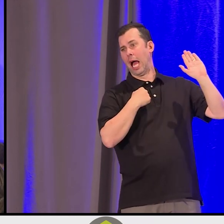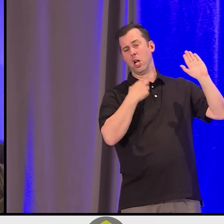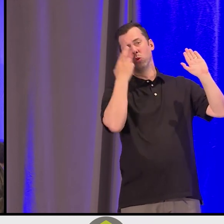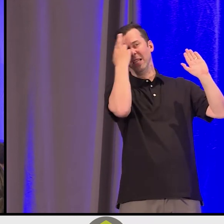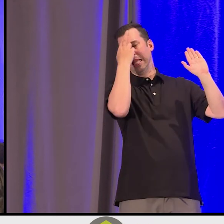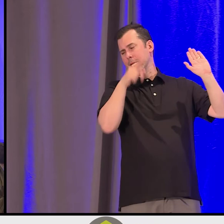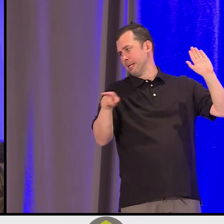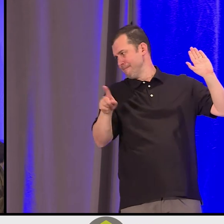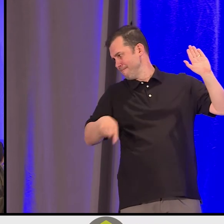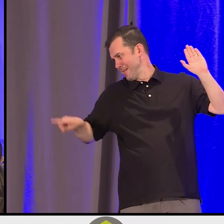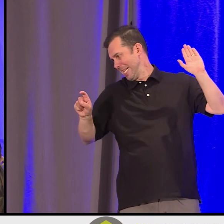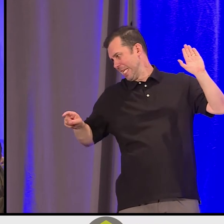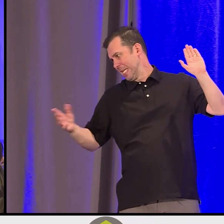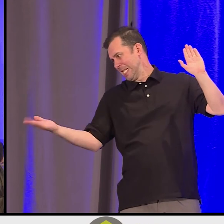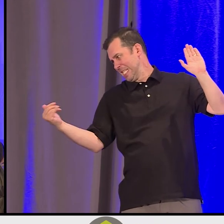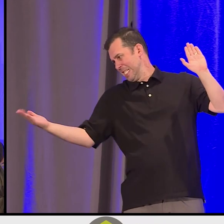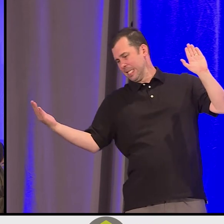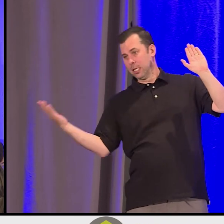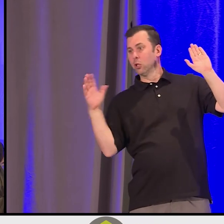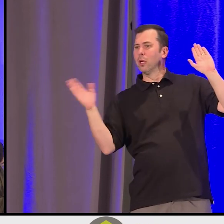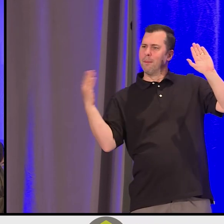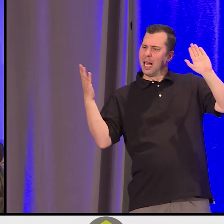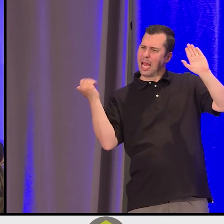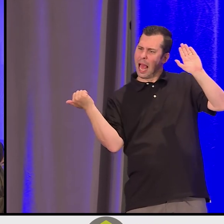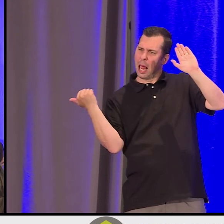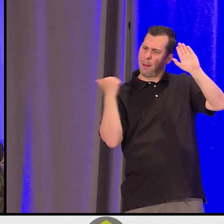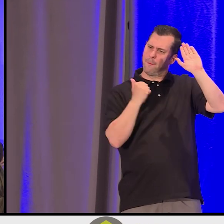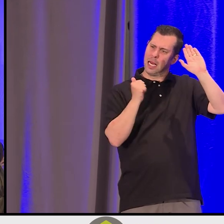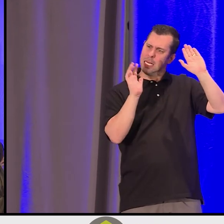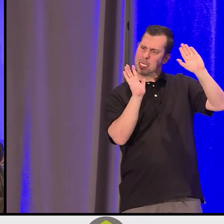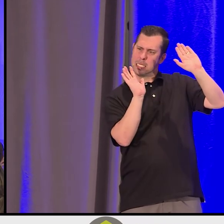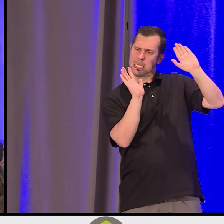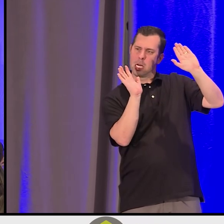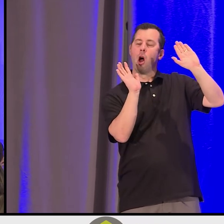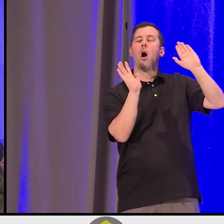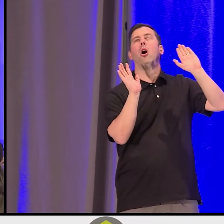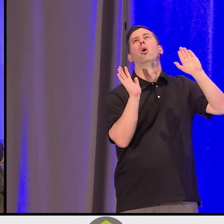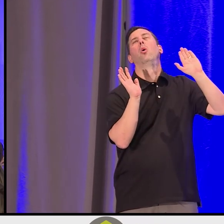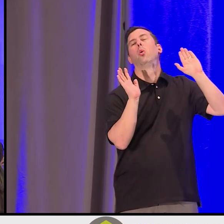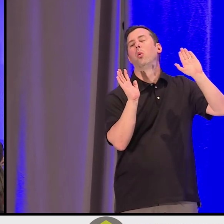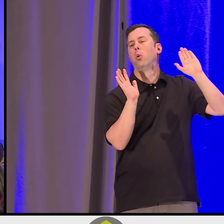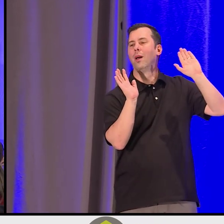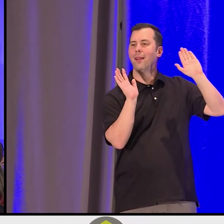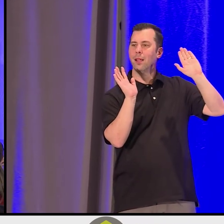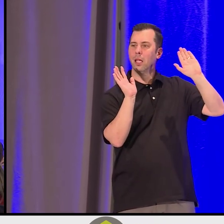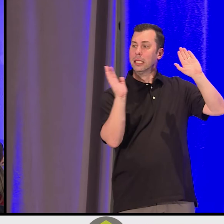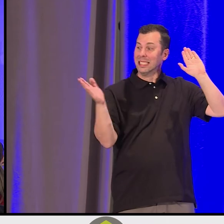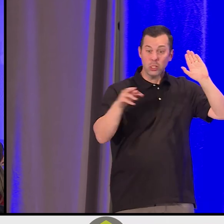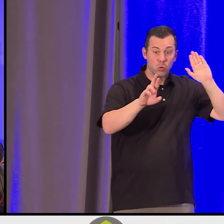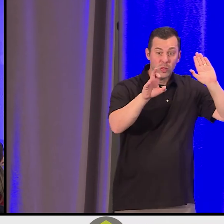Put your hand up a little bit. Push it up there. Oh, it's starting to feel lighter. Richard. Come on, my friend.